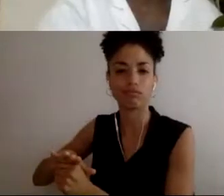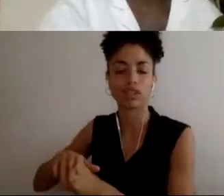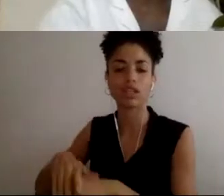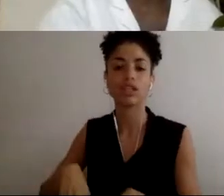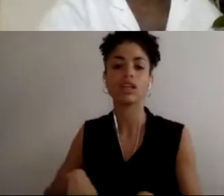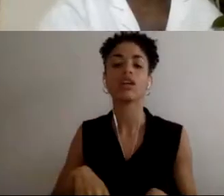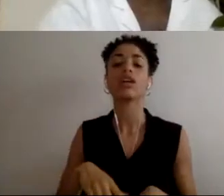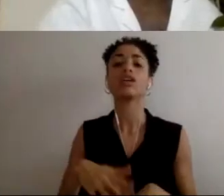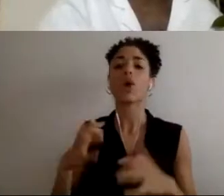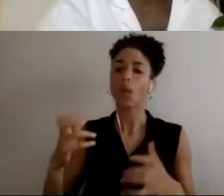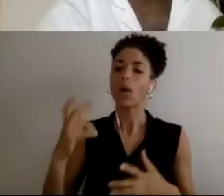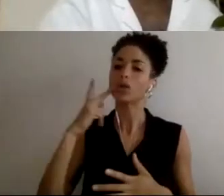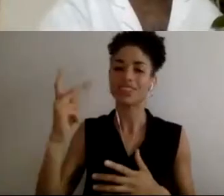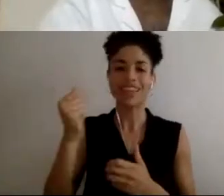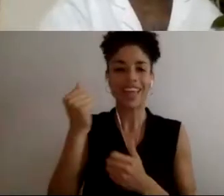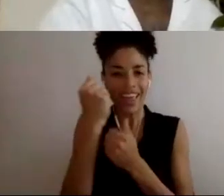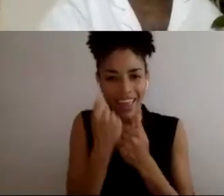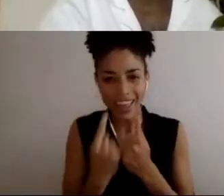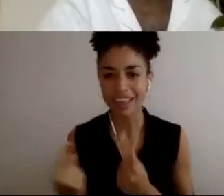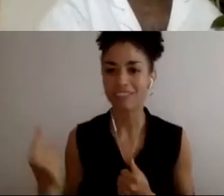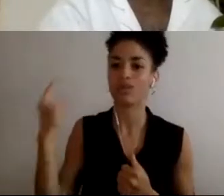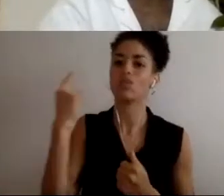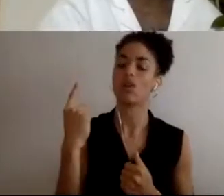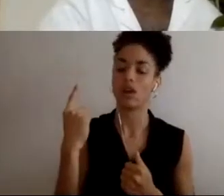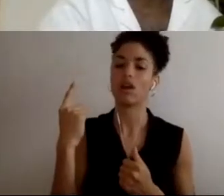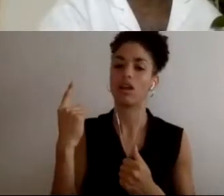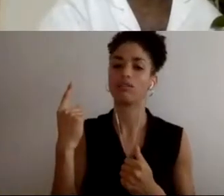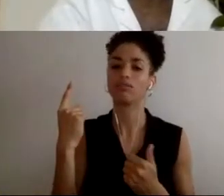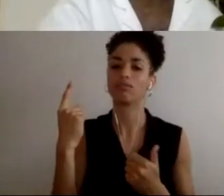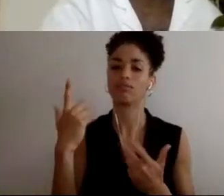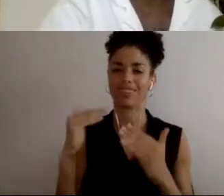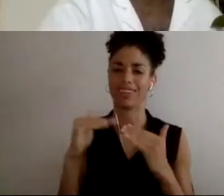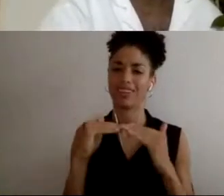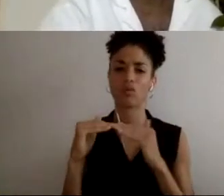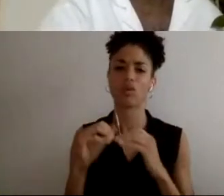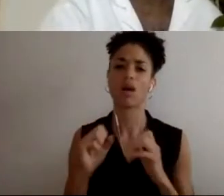everyone you know having equal opportunities.